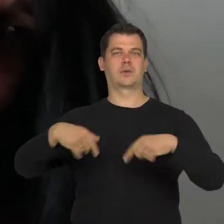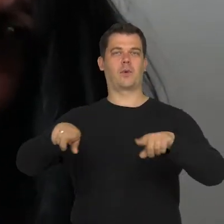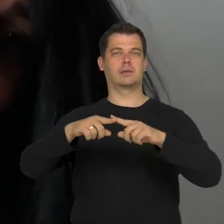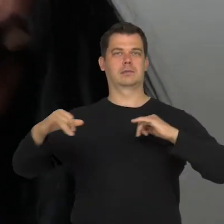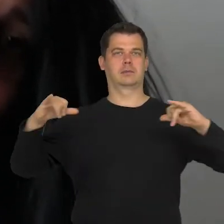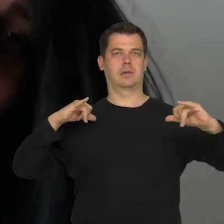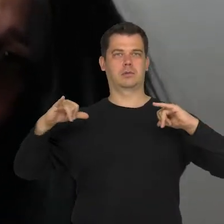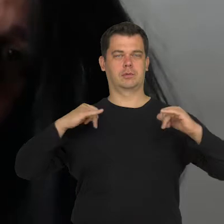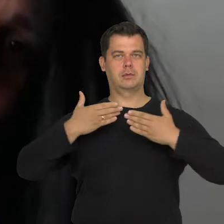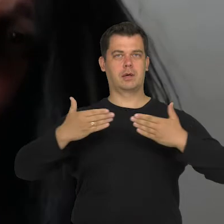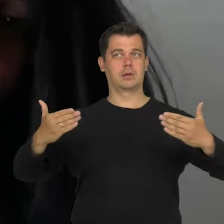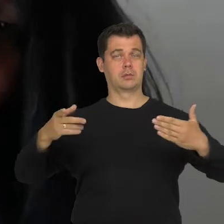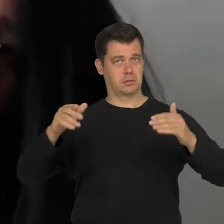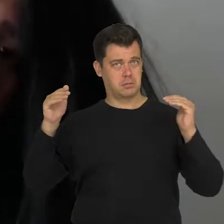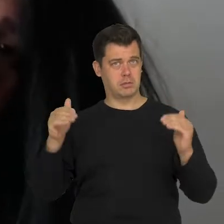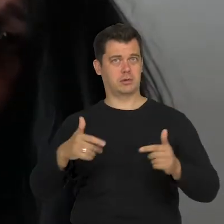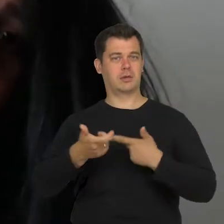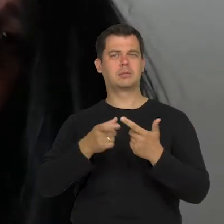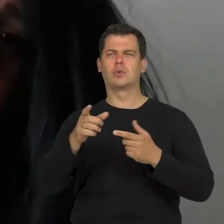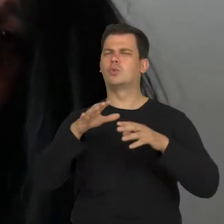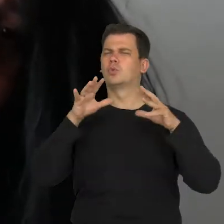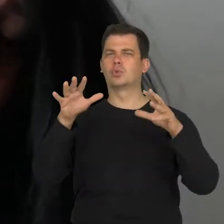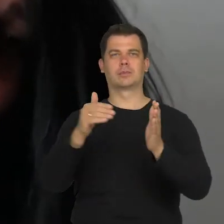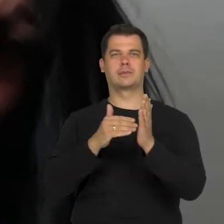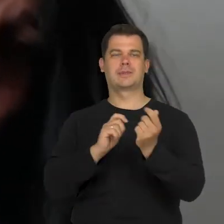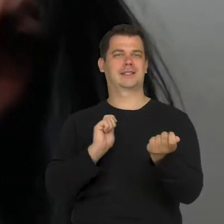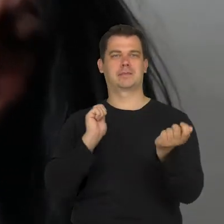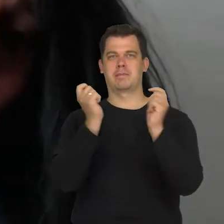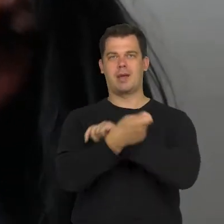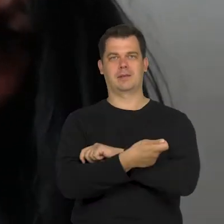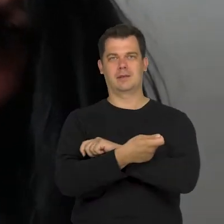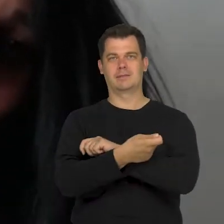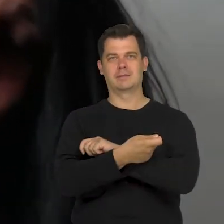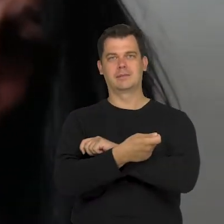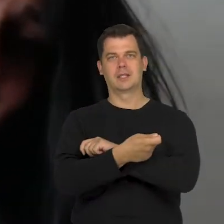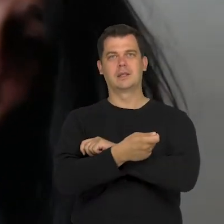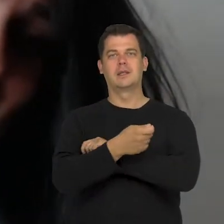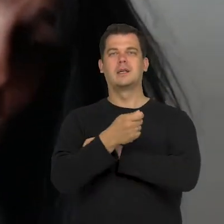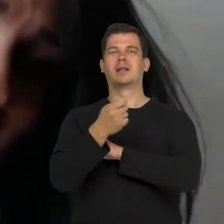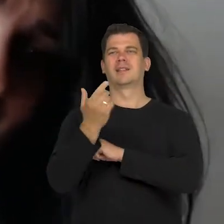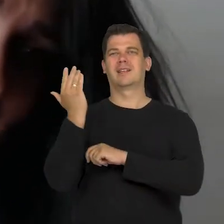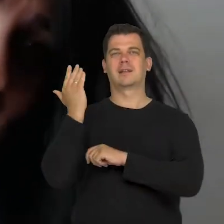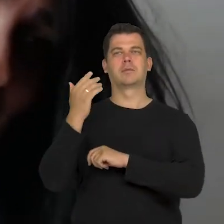So it is possible, but it requires some changes and even a snobbish